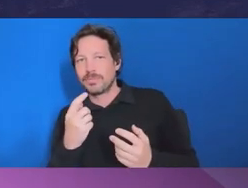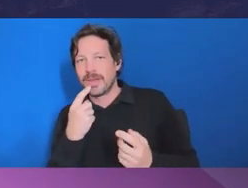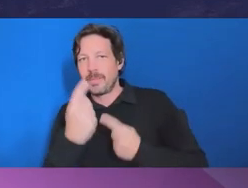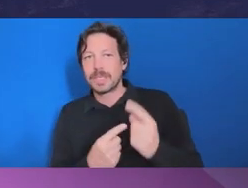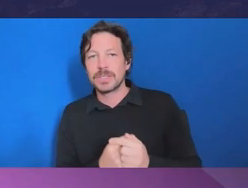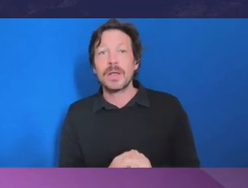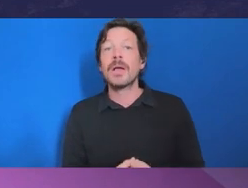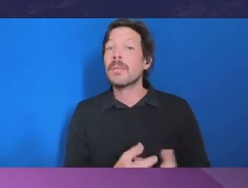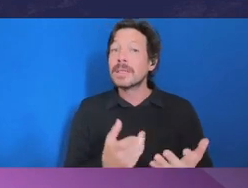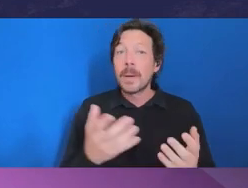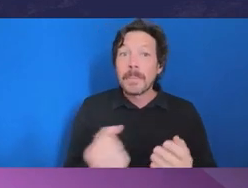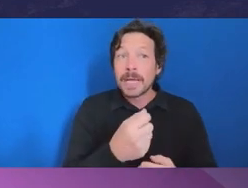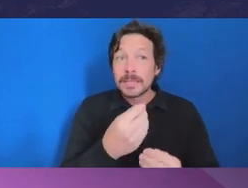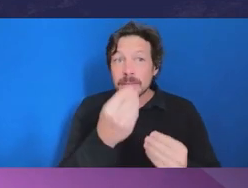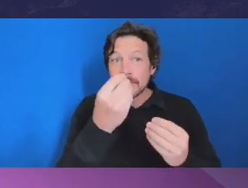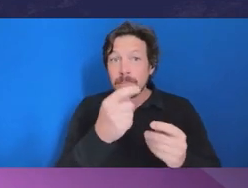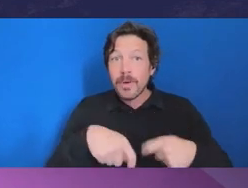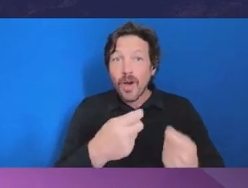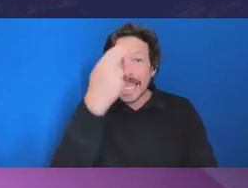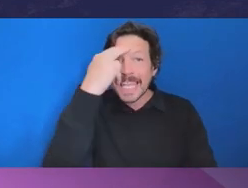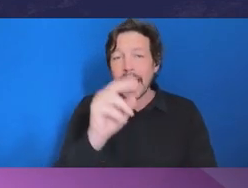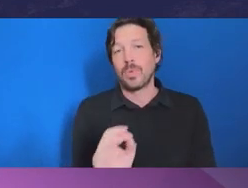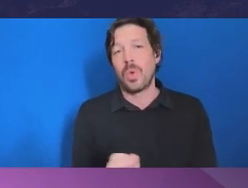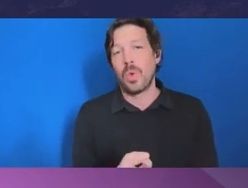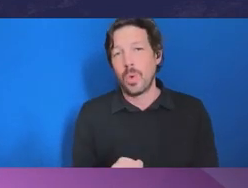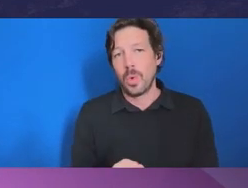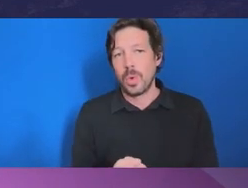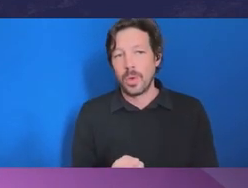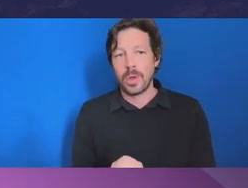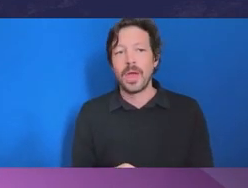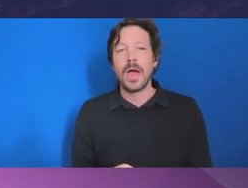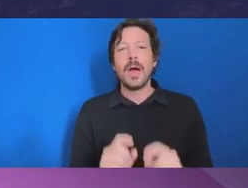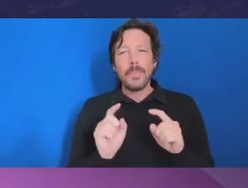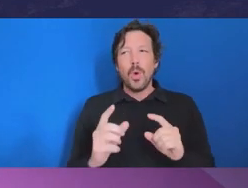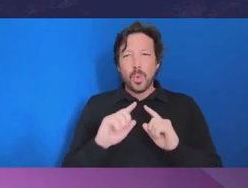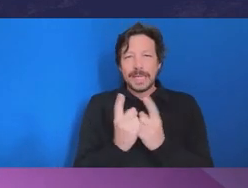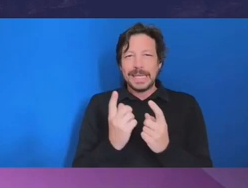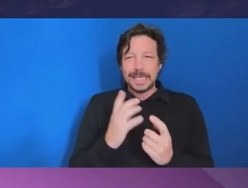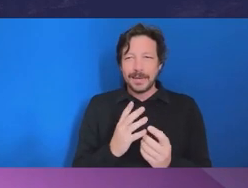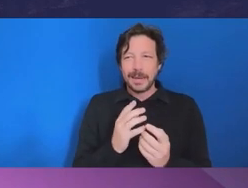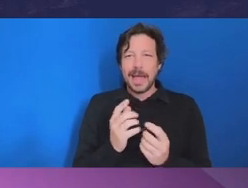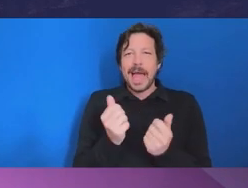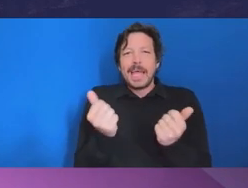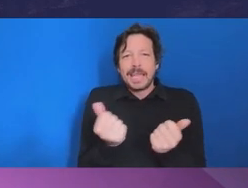But it is important to recognize that we need enough to go from. So sometimes you get an anonymous disclosure